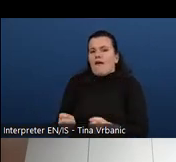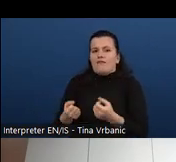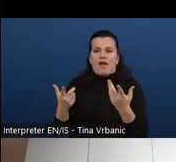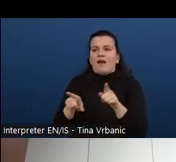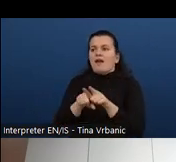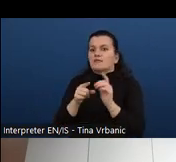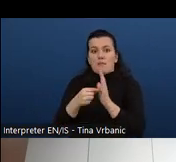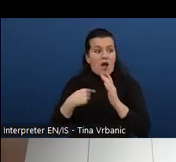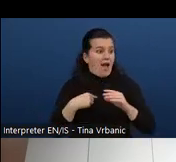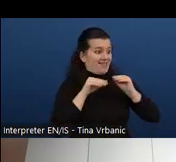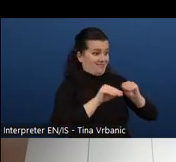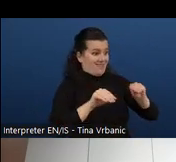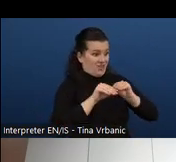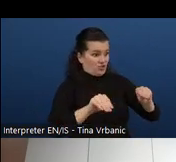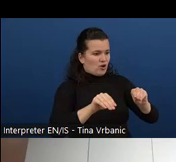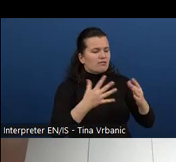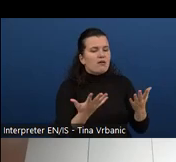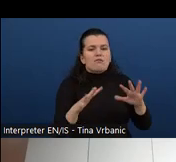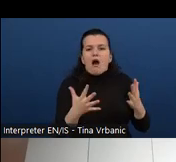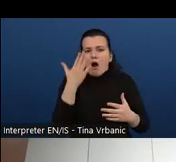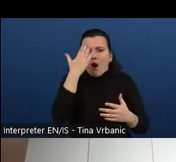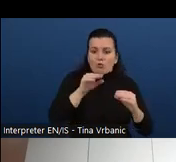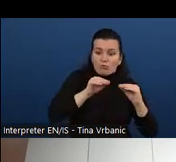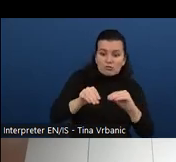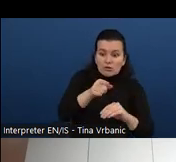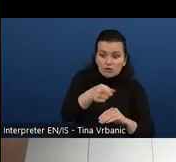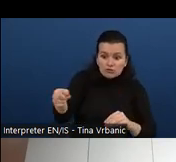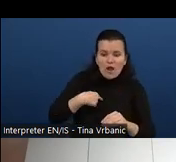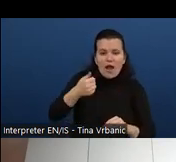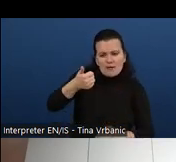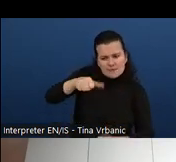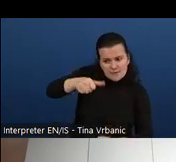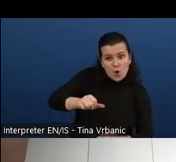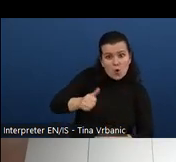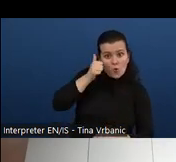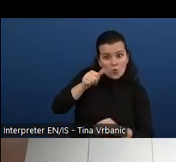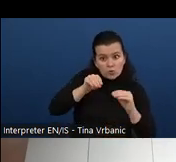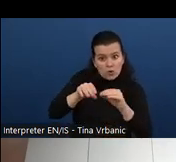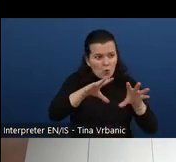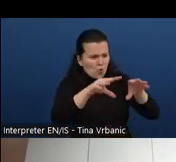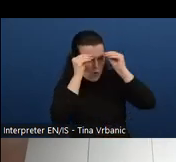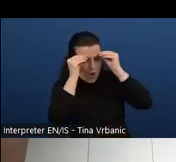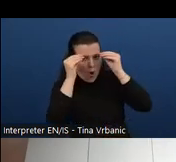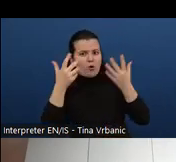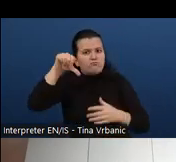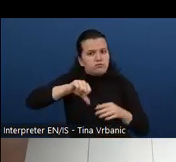The teaching ideas are actually tips on how specific learning outcomes are taught.